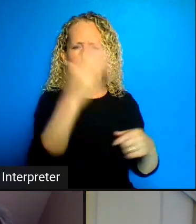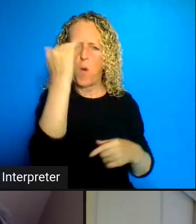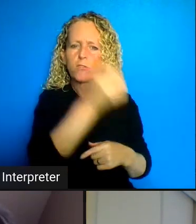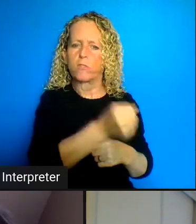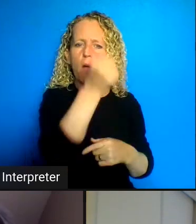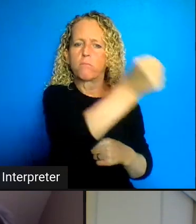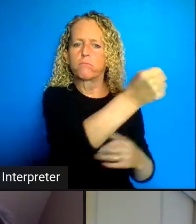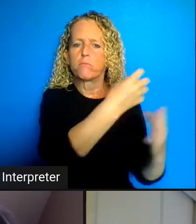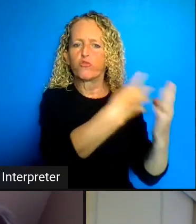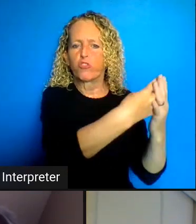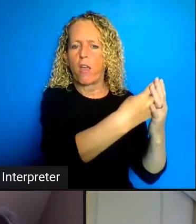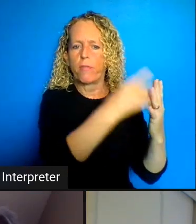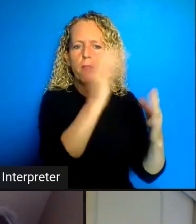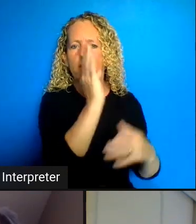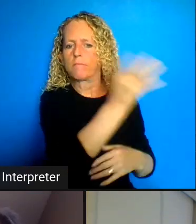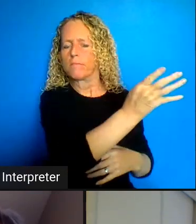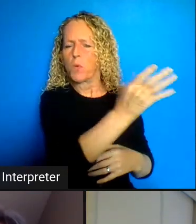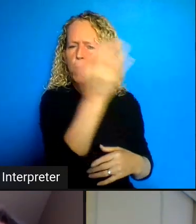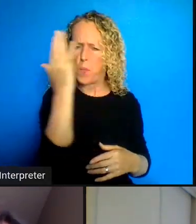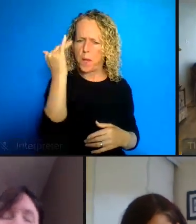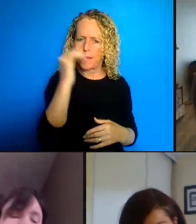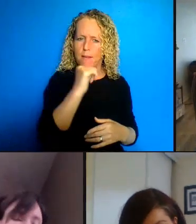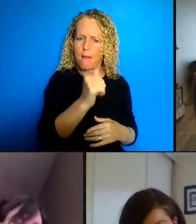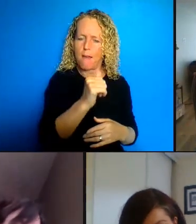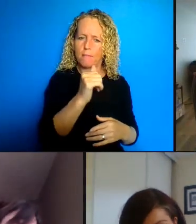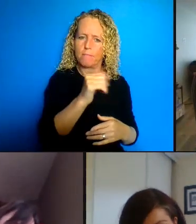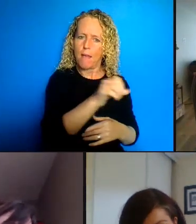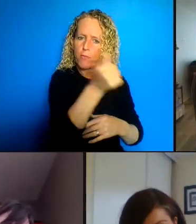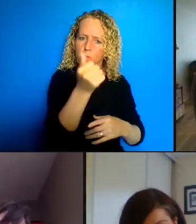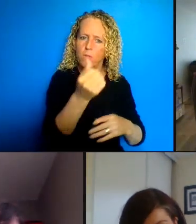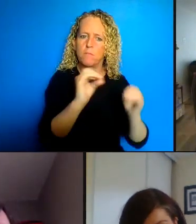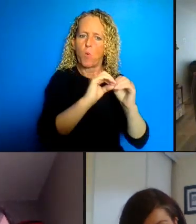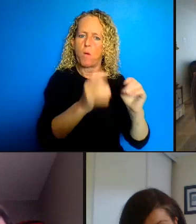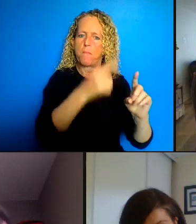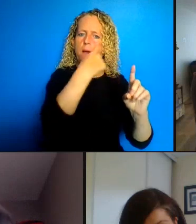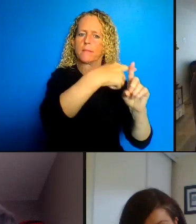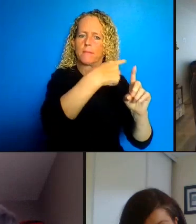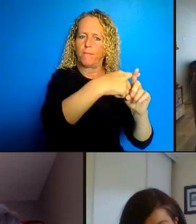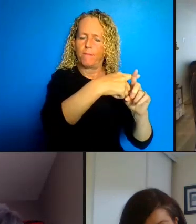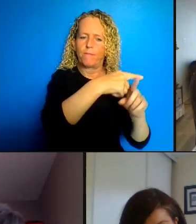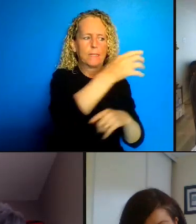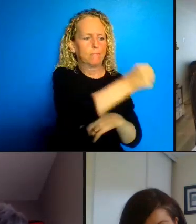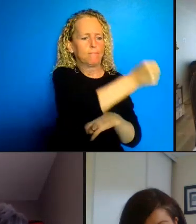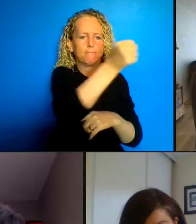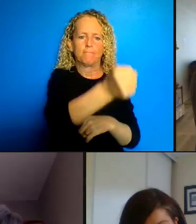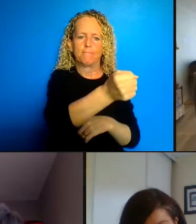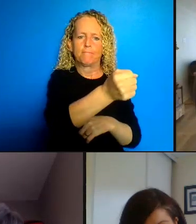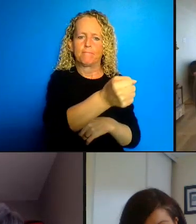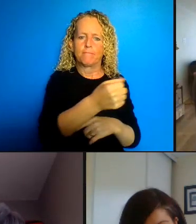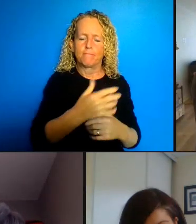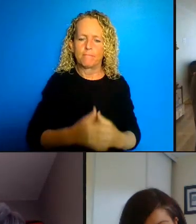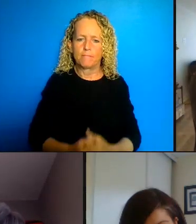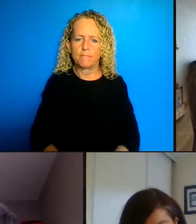as well as the community. Thank you. There's a question on screen